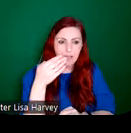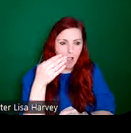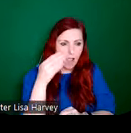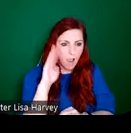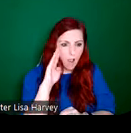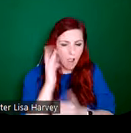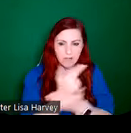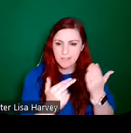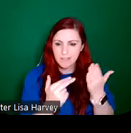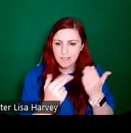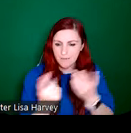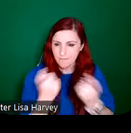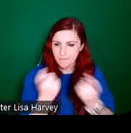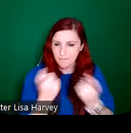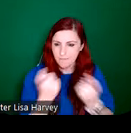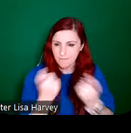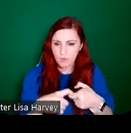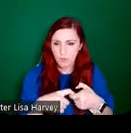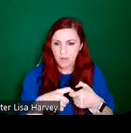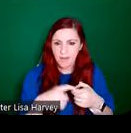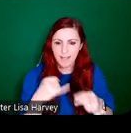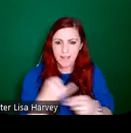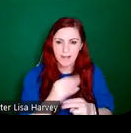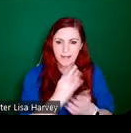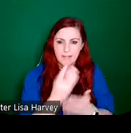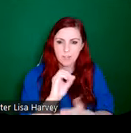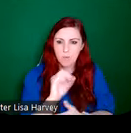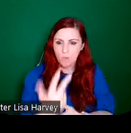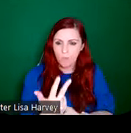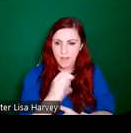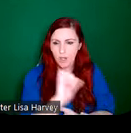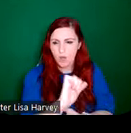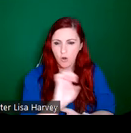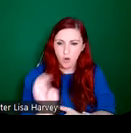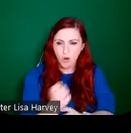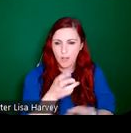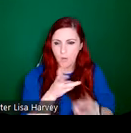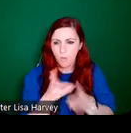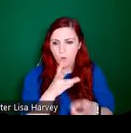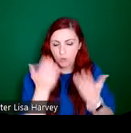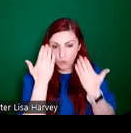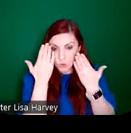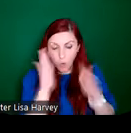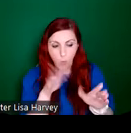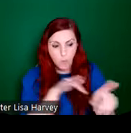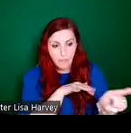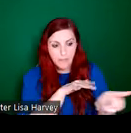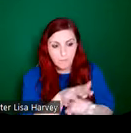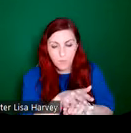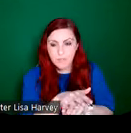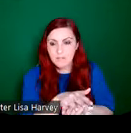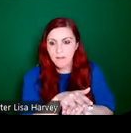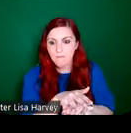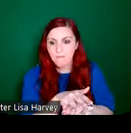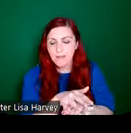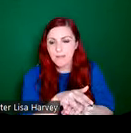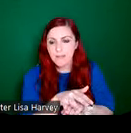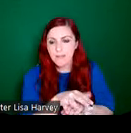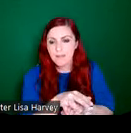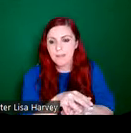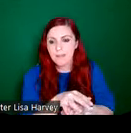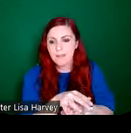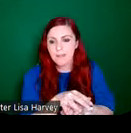studio by Sarah Purser in 1903. And her early works really show the influence of